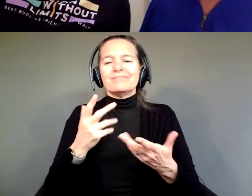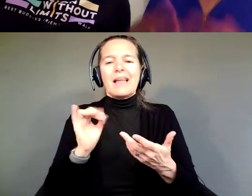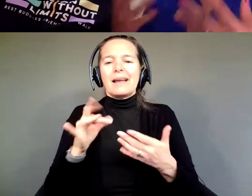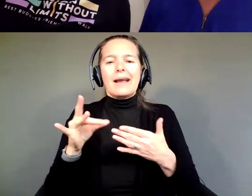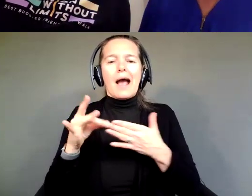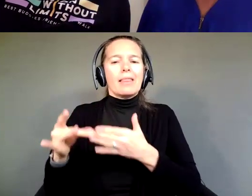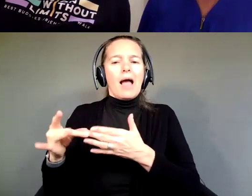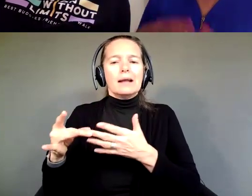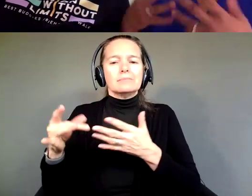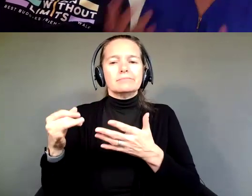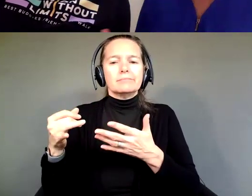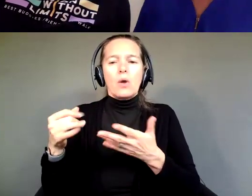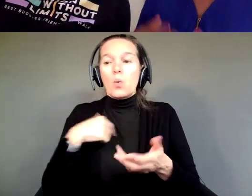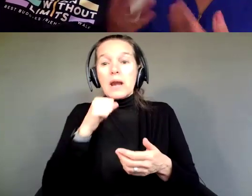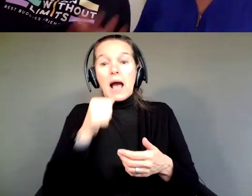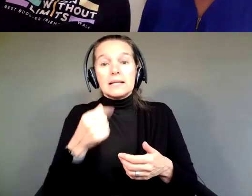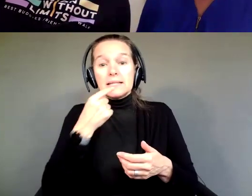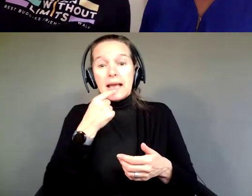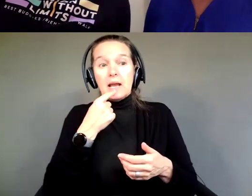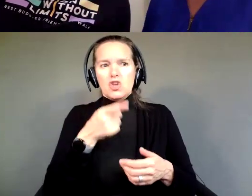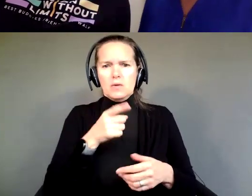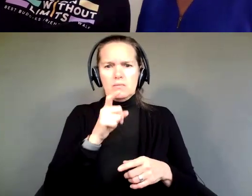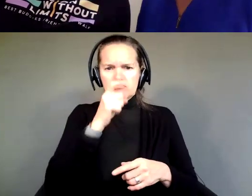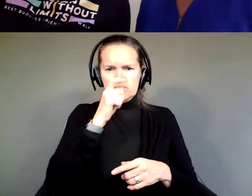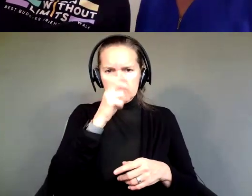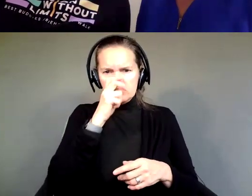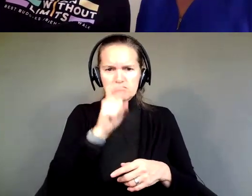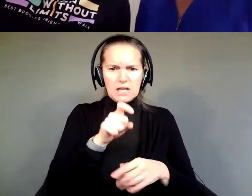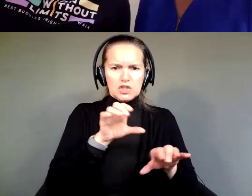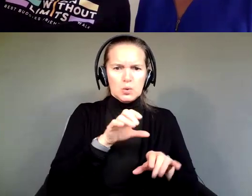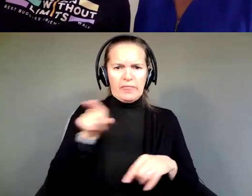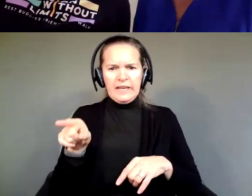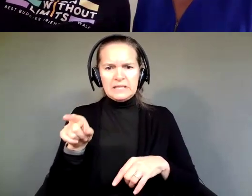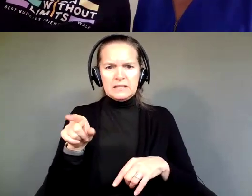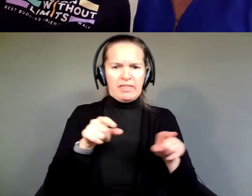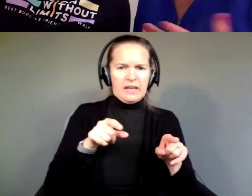we're not standing over him saying, you can't do this or you have to do this, really giving him that freedom to be independent.